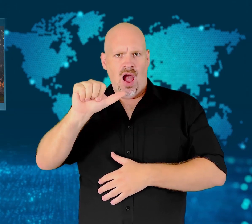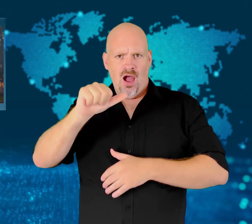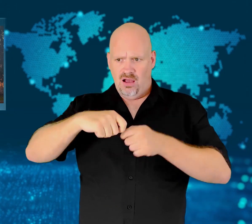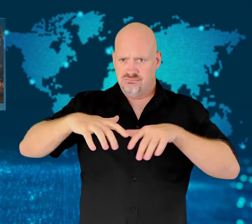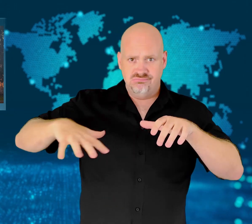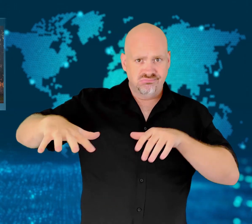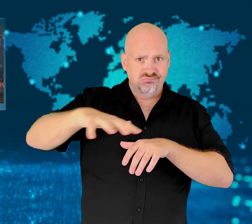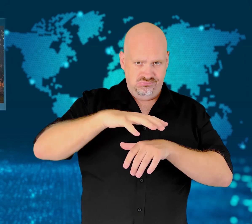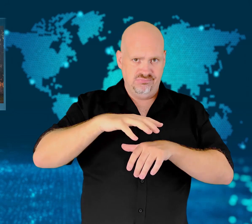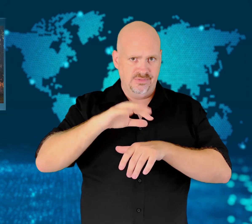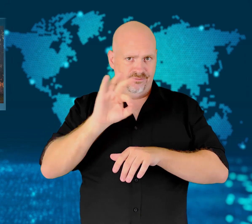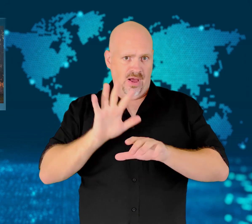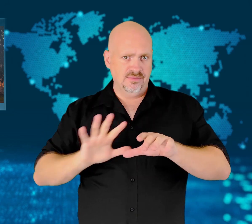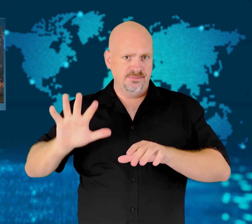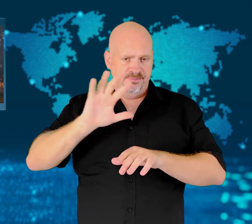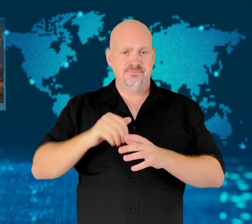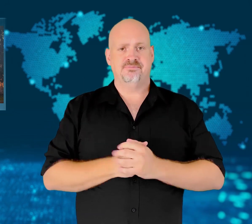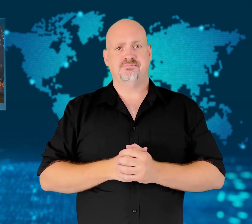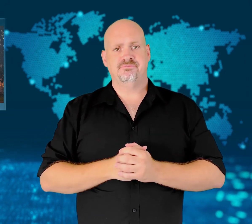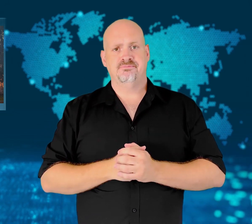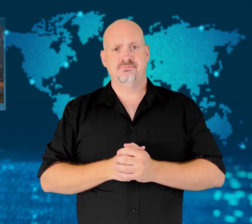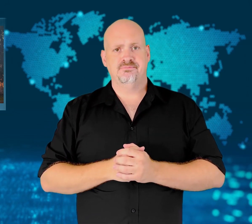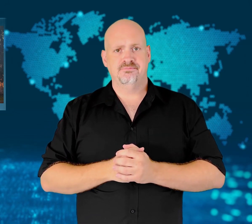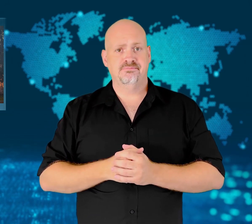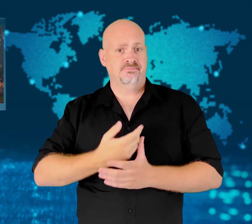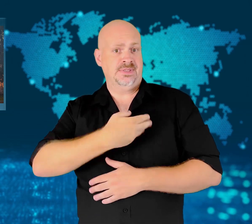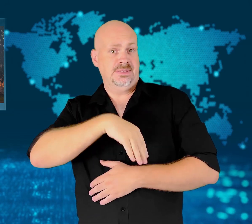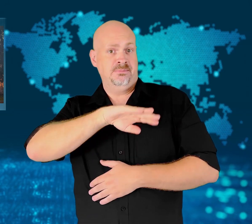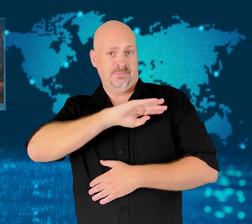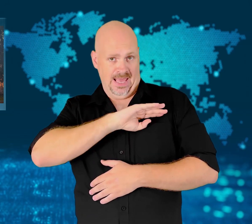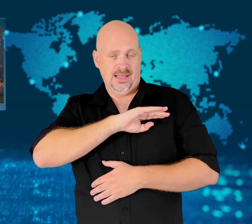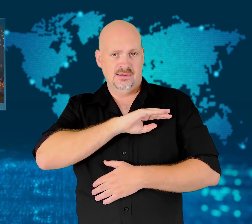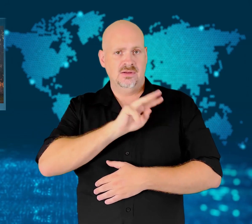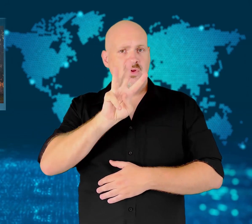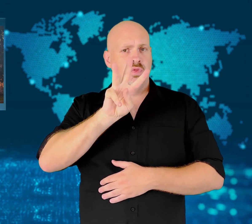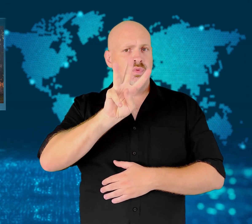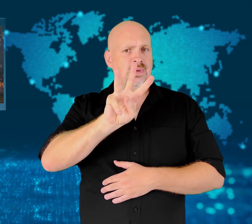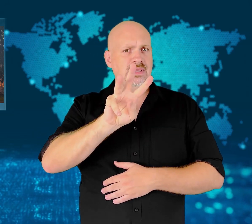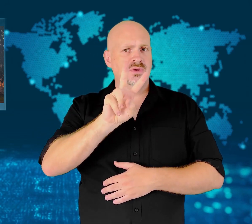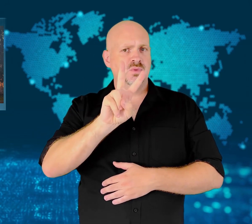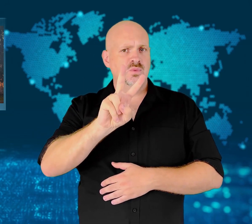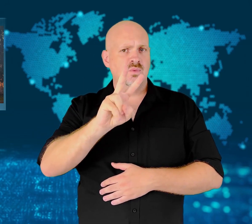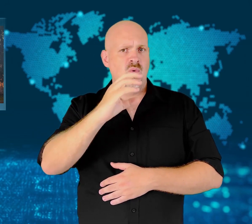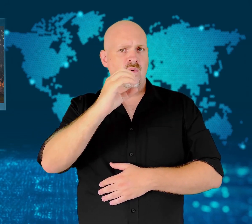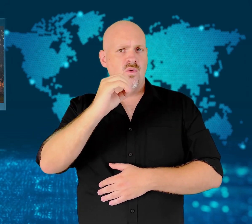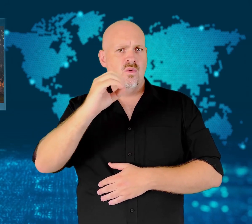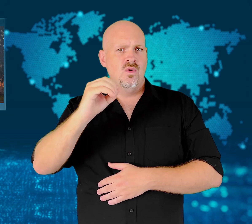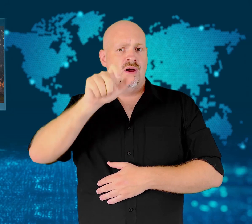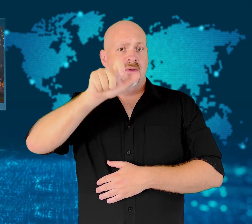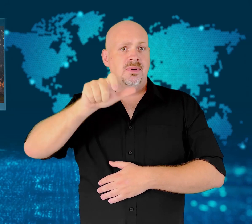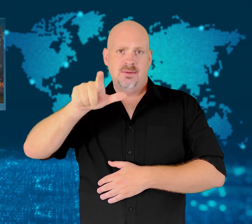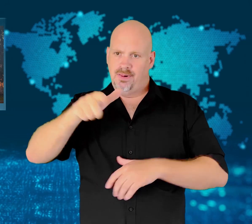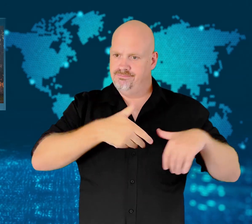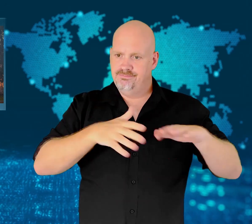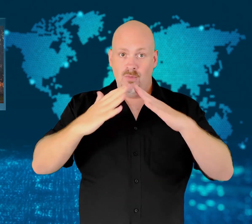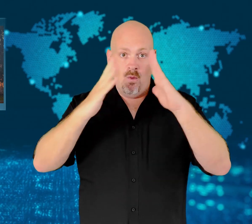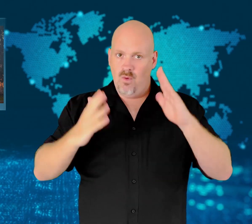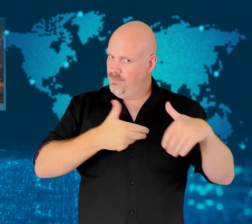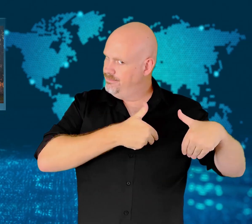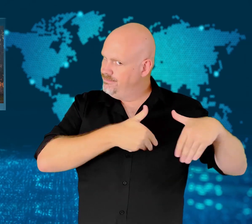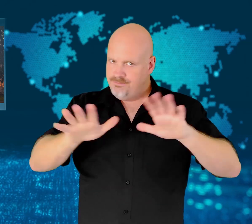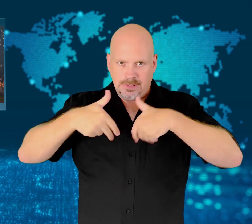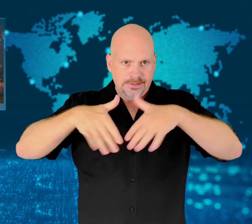Planes have dropped fire retardant substances to put out flames.